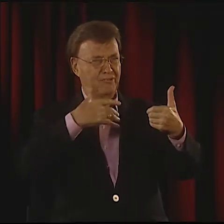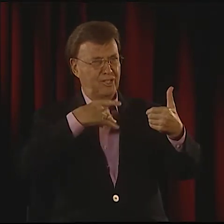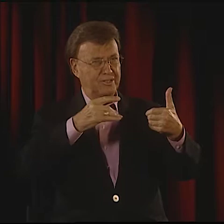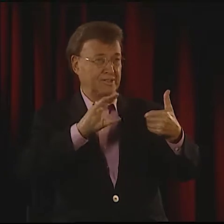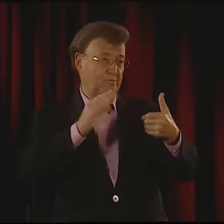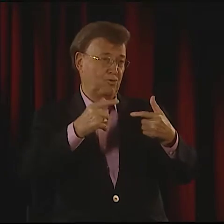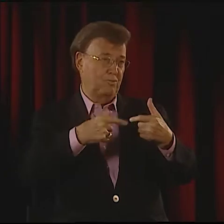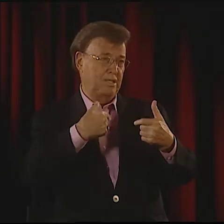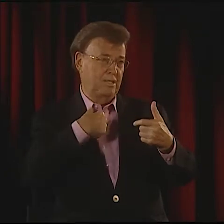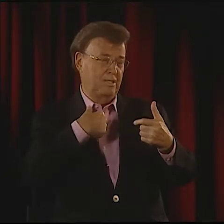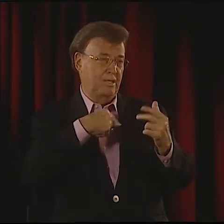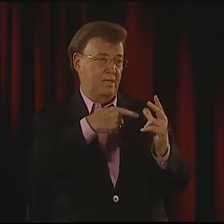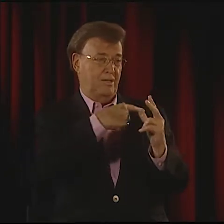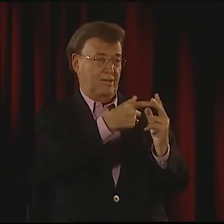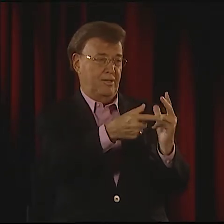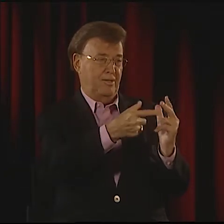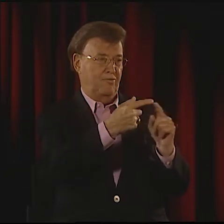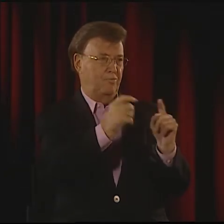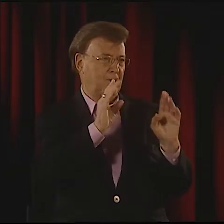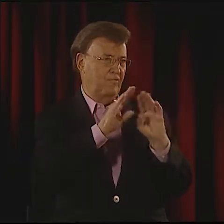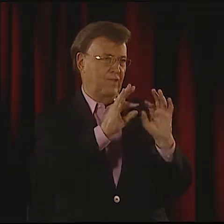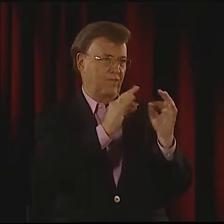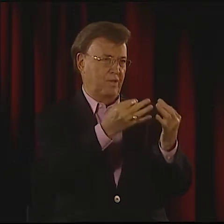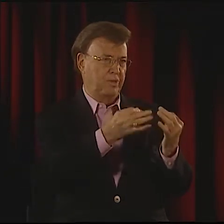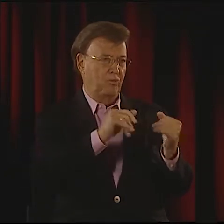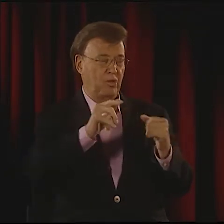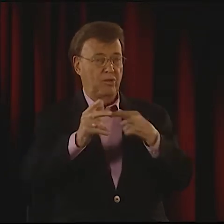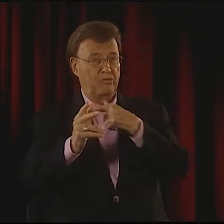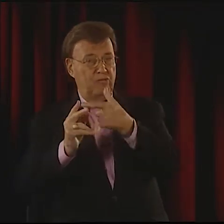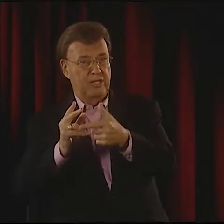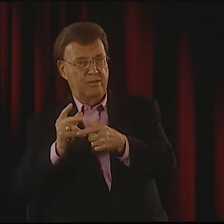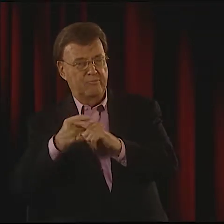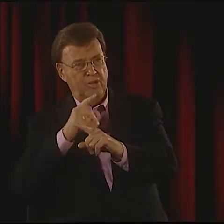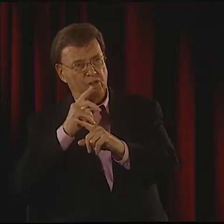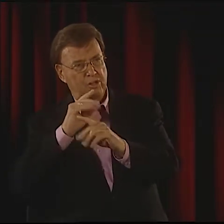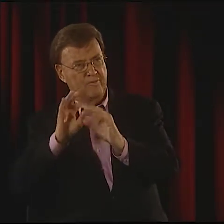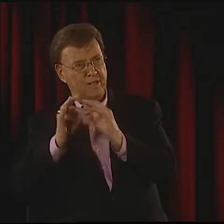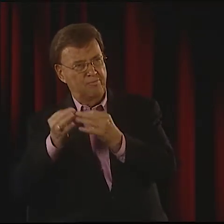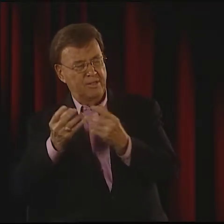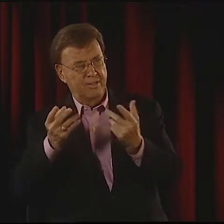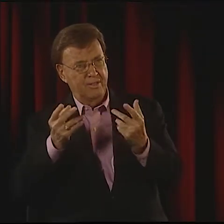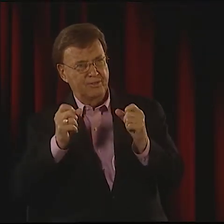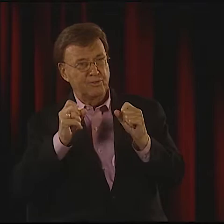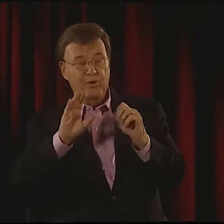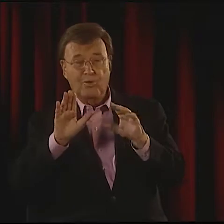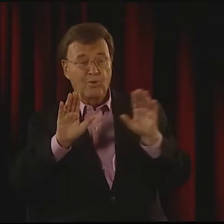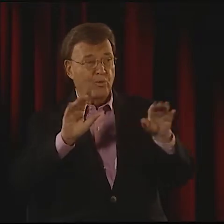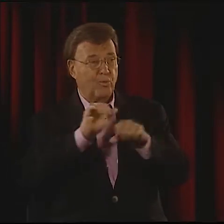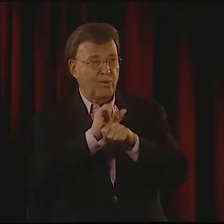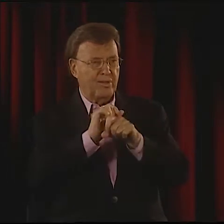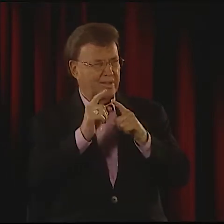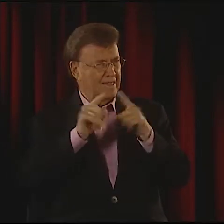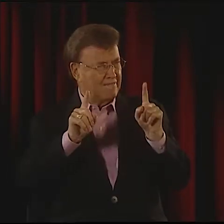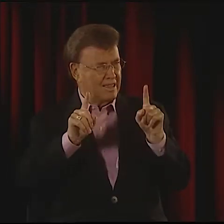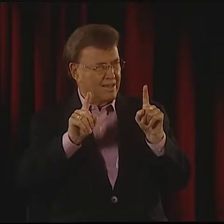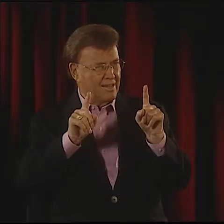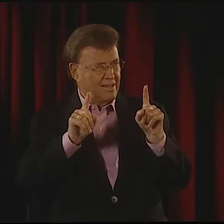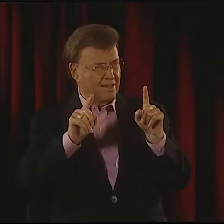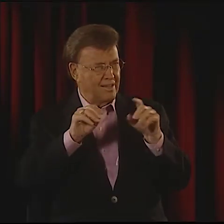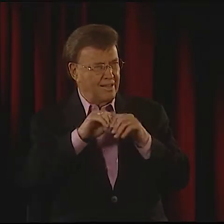I SEE, REALLY, TWO DIFFERENT CAMPS OF PEOPLE. IT SEEMS TO ME THERE ARE PEOPLE WHO ARE FROM DEAF FAMILY